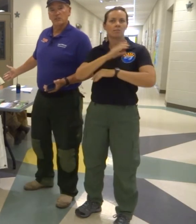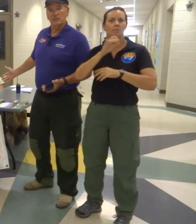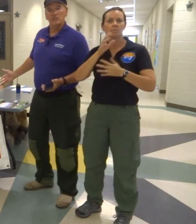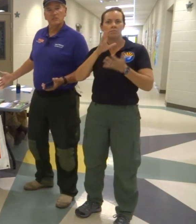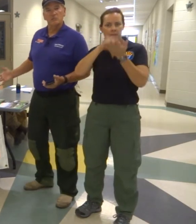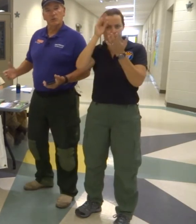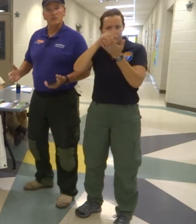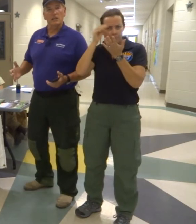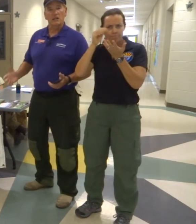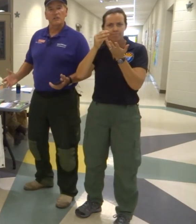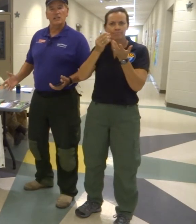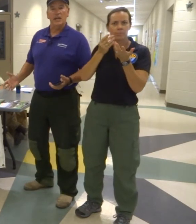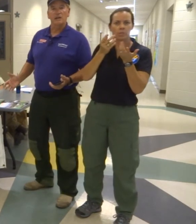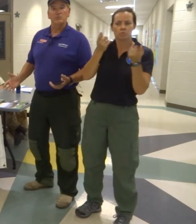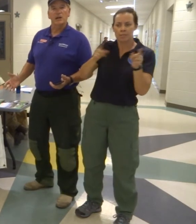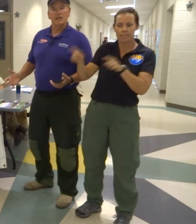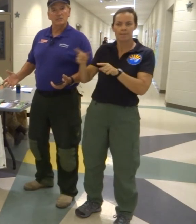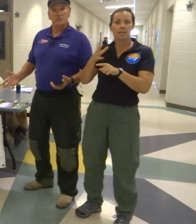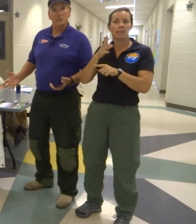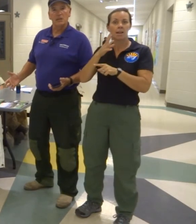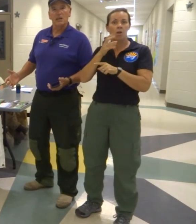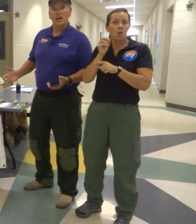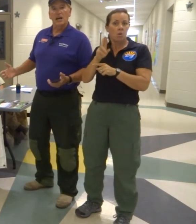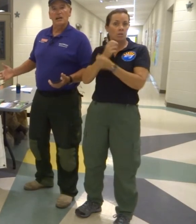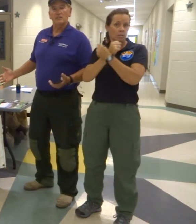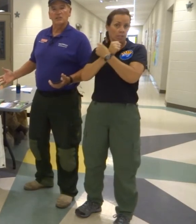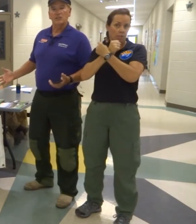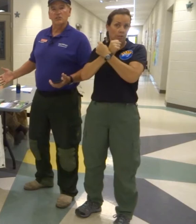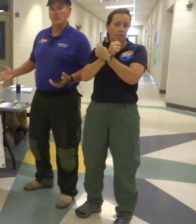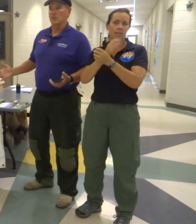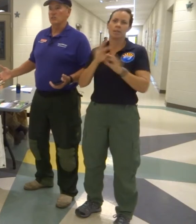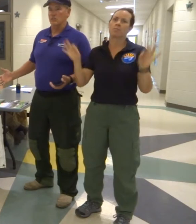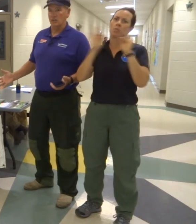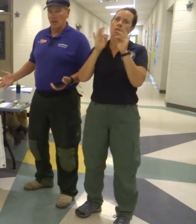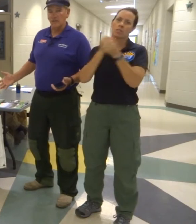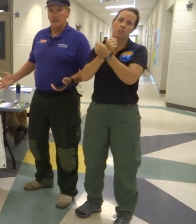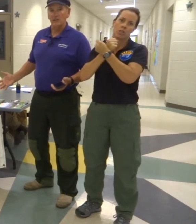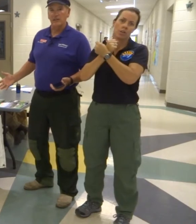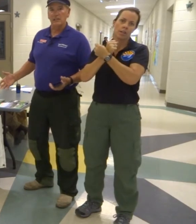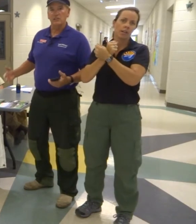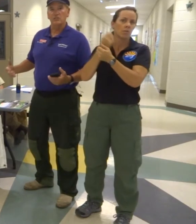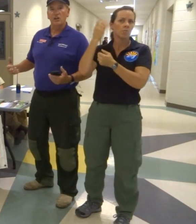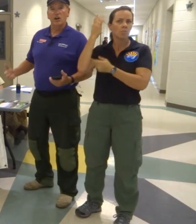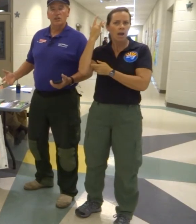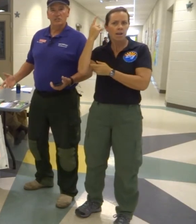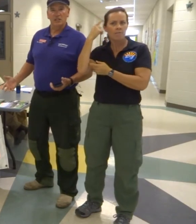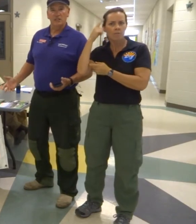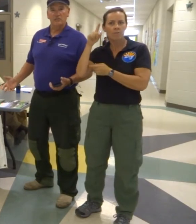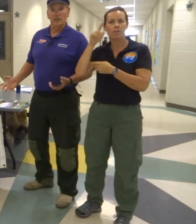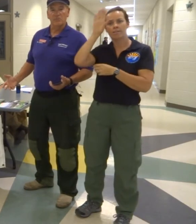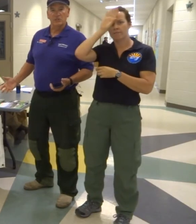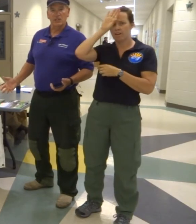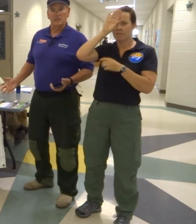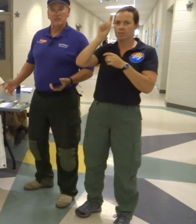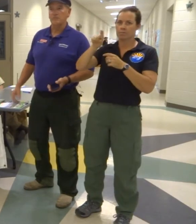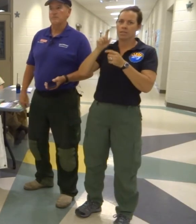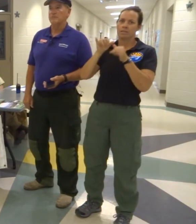It is important that every camp, ICP, has security to make sure that our firefighters are safe and protected.